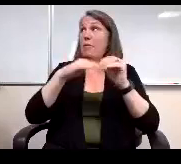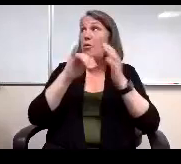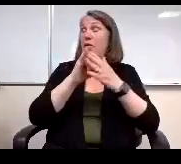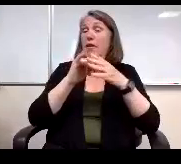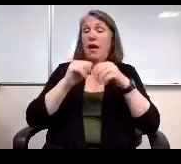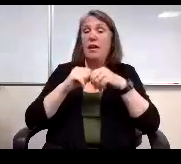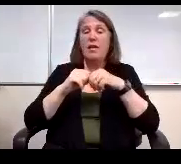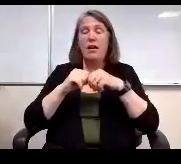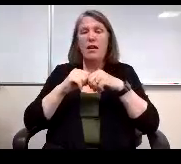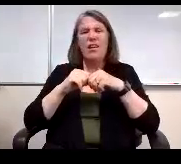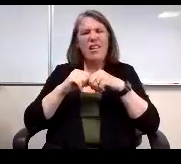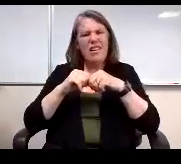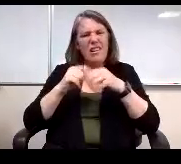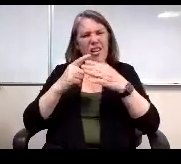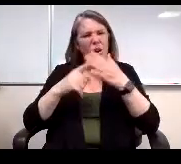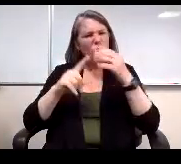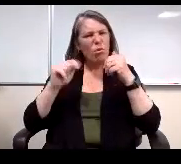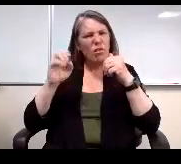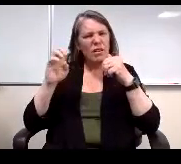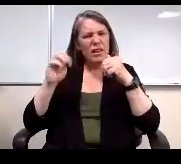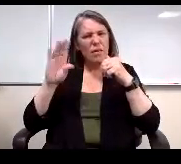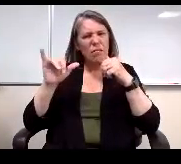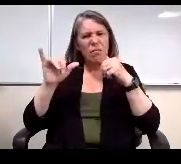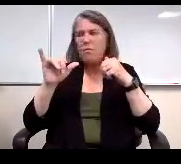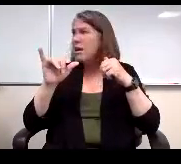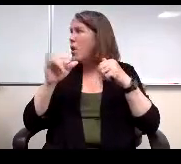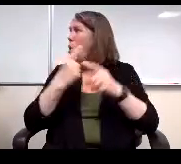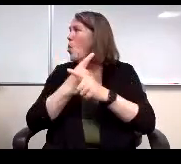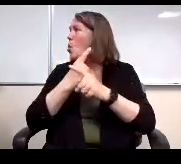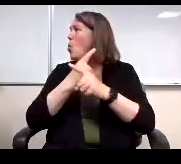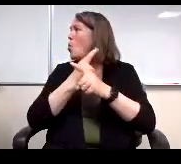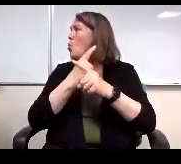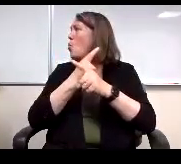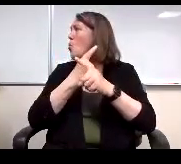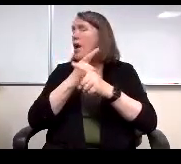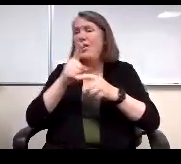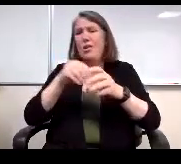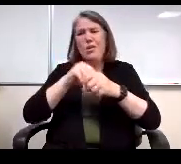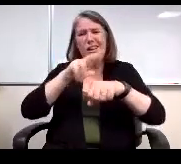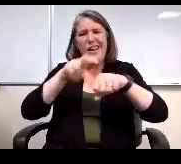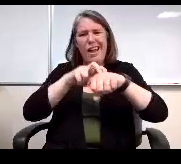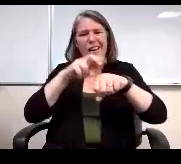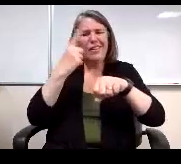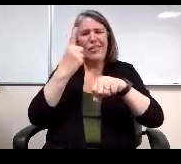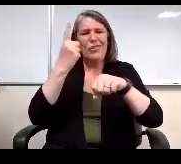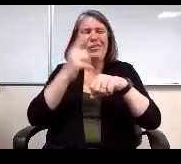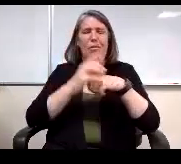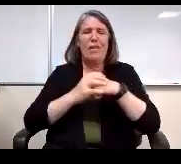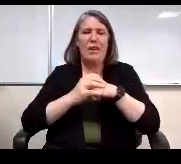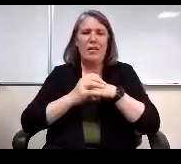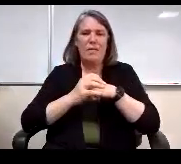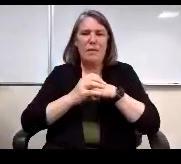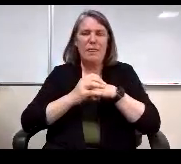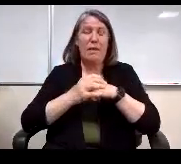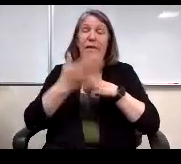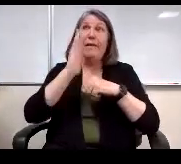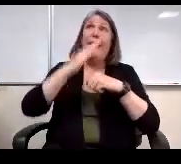What was Mr Temby? You're right, you were in Ireland or someplace like that, or God knows where it was.